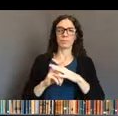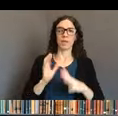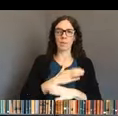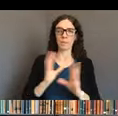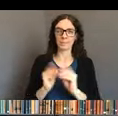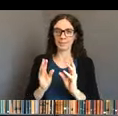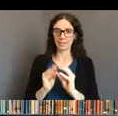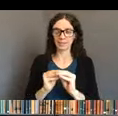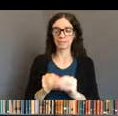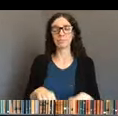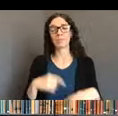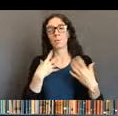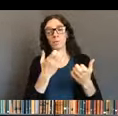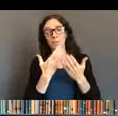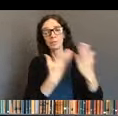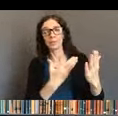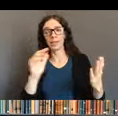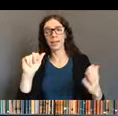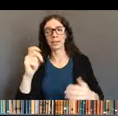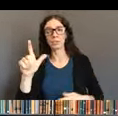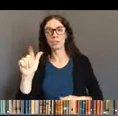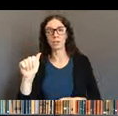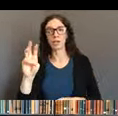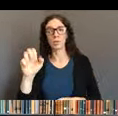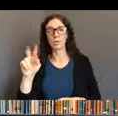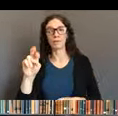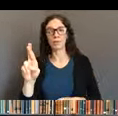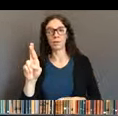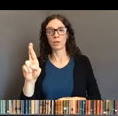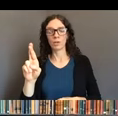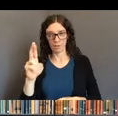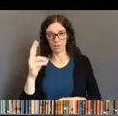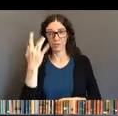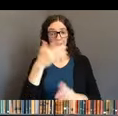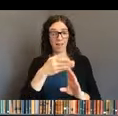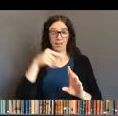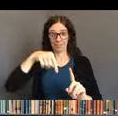her great efforts in the last two webinars, and for being such a great vice chair,